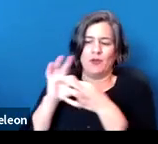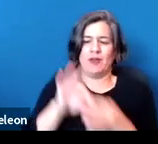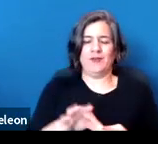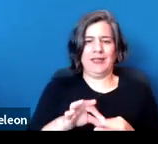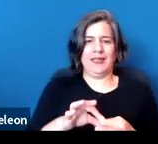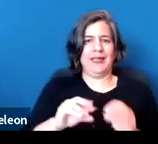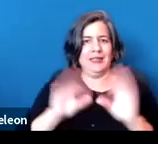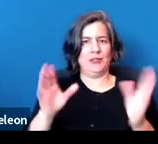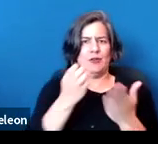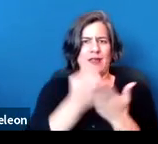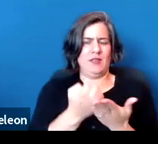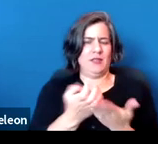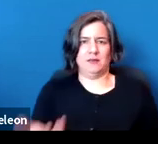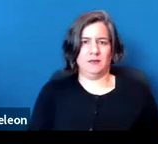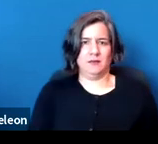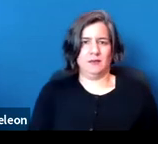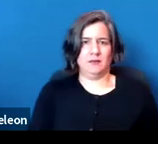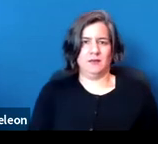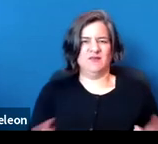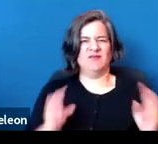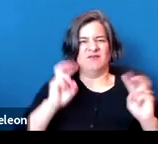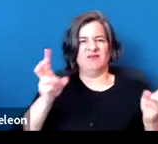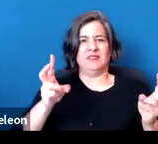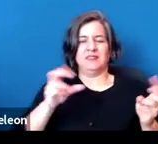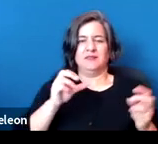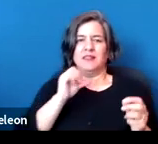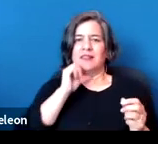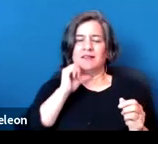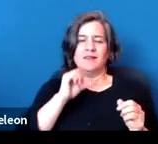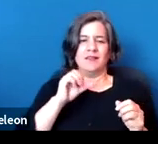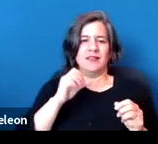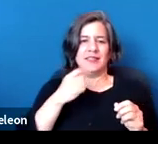So this is what I call the "nothing to fear but fear itself" aspect